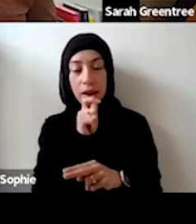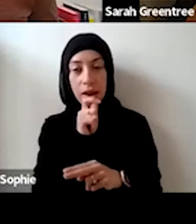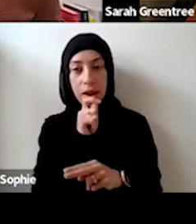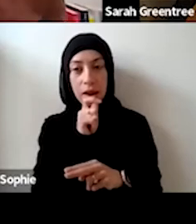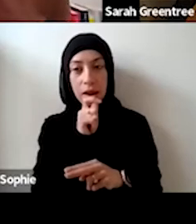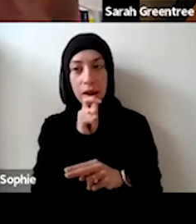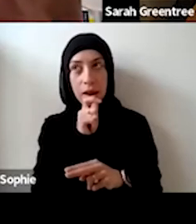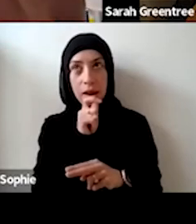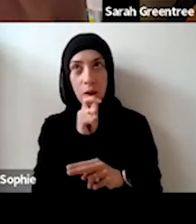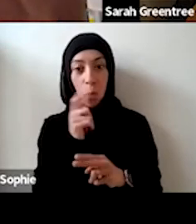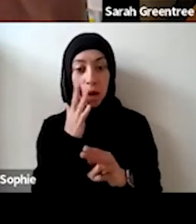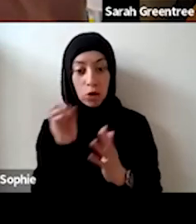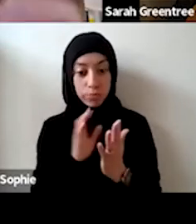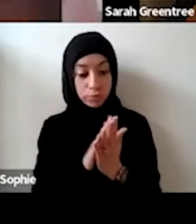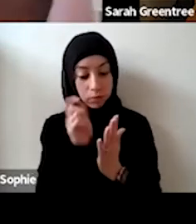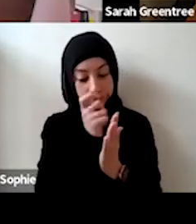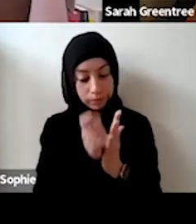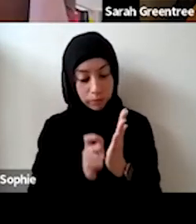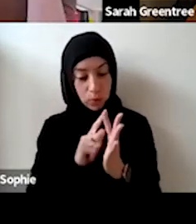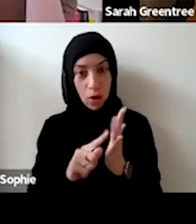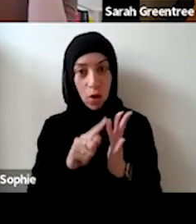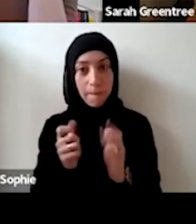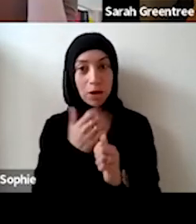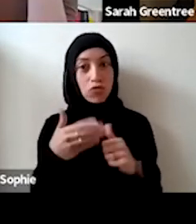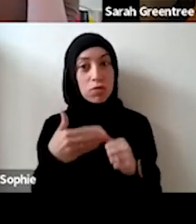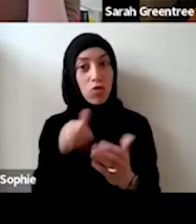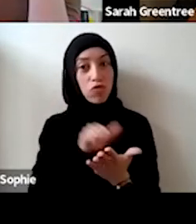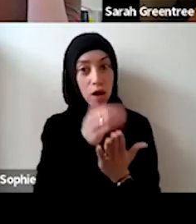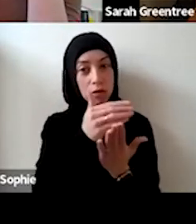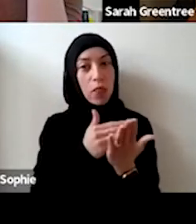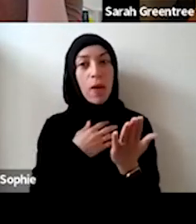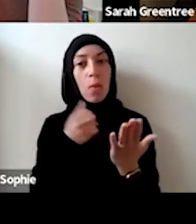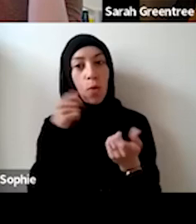respond to those, and I guess the other layer of, that too, is, is, that the national cultural